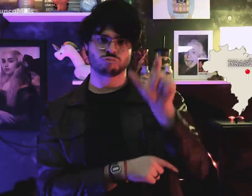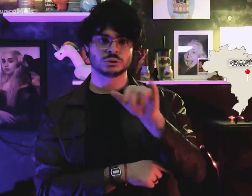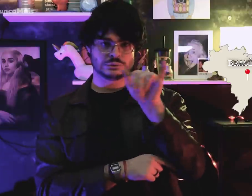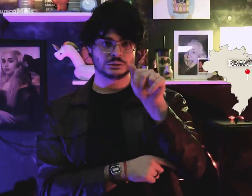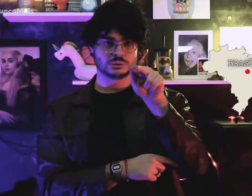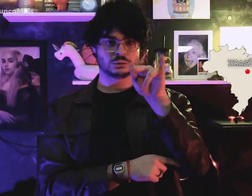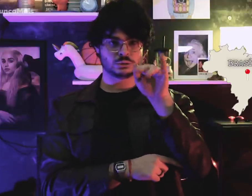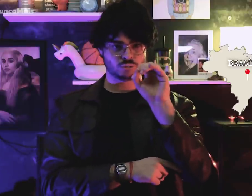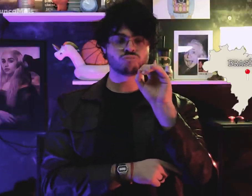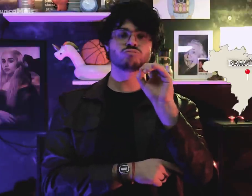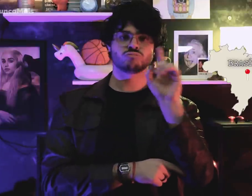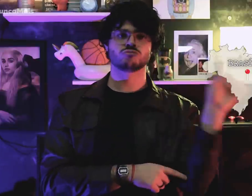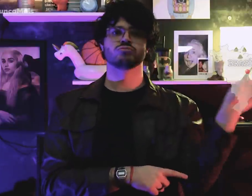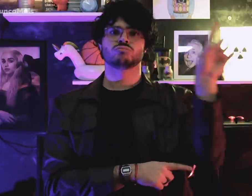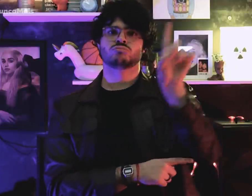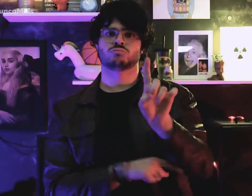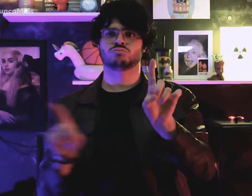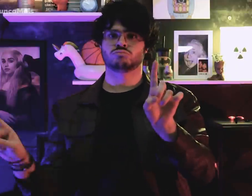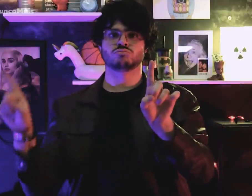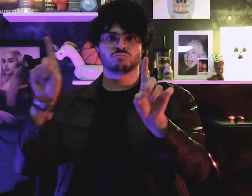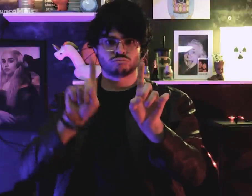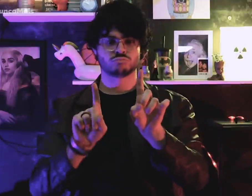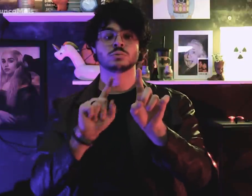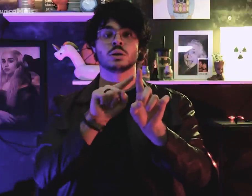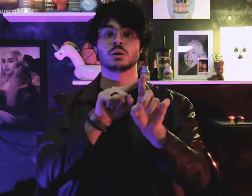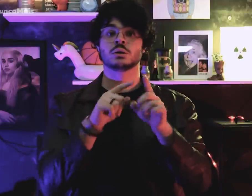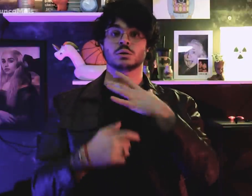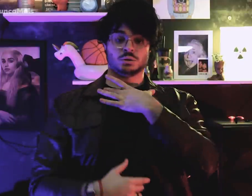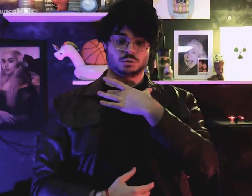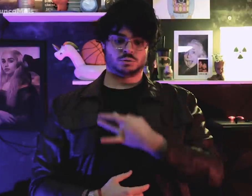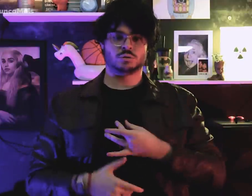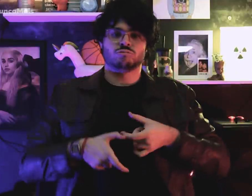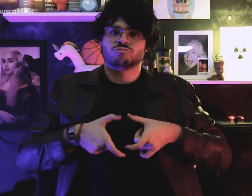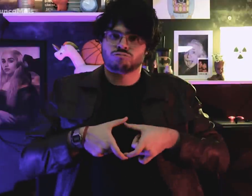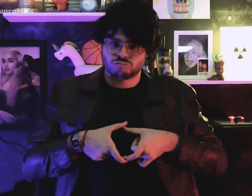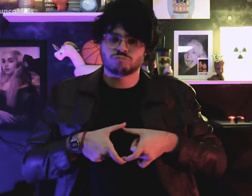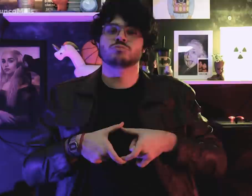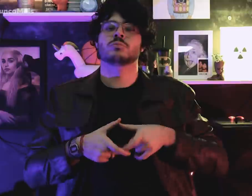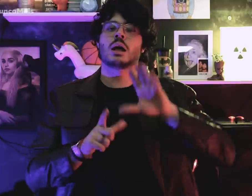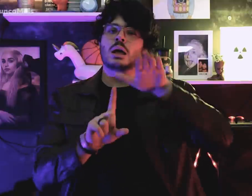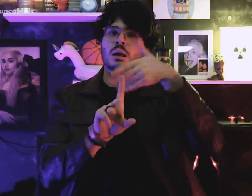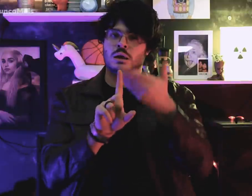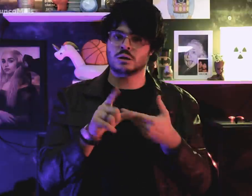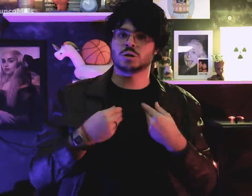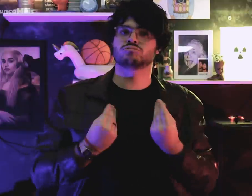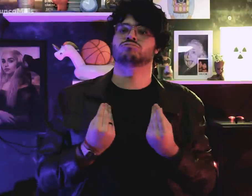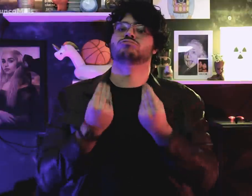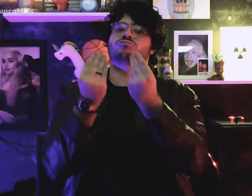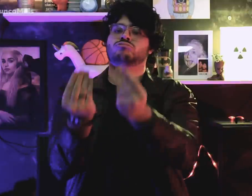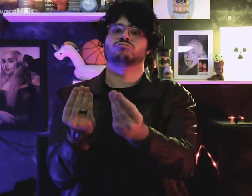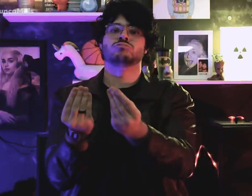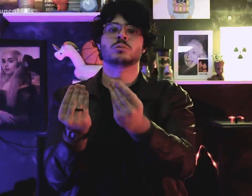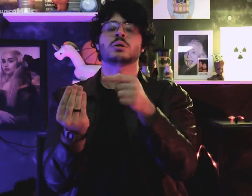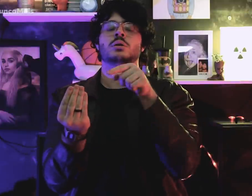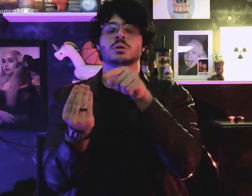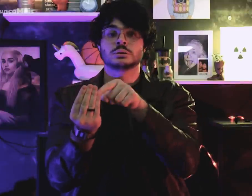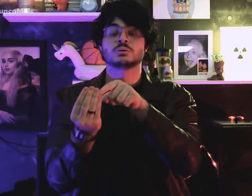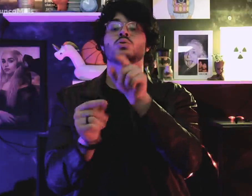he handed out a medal from National Order of Cruzeiro do Sul